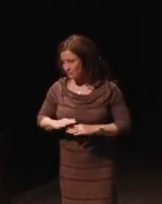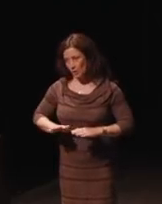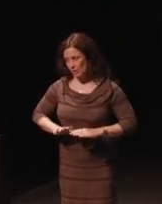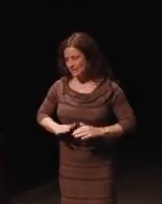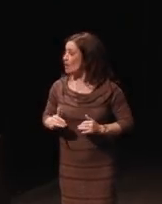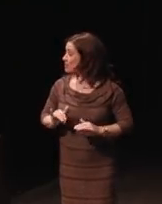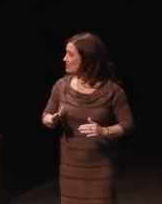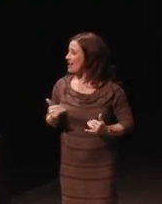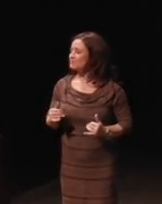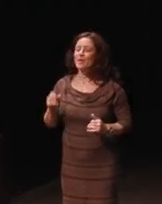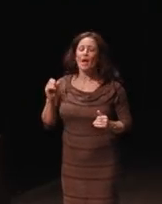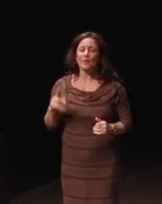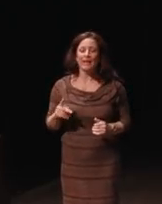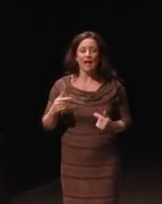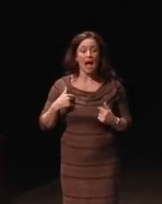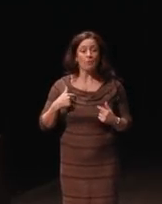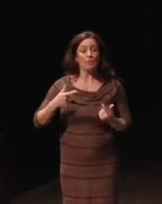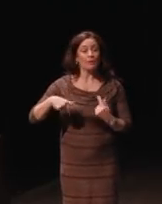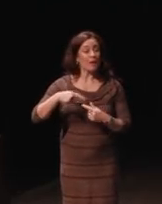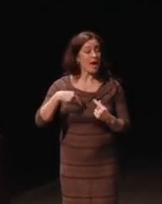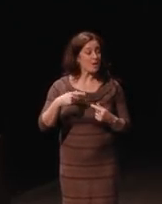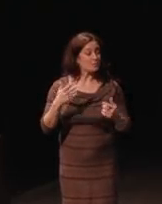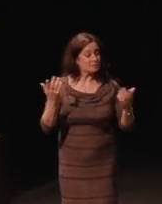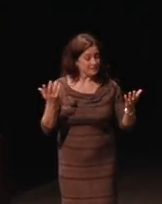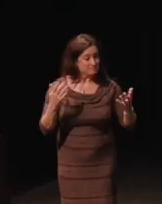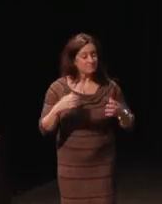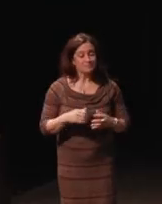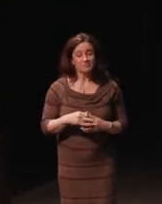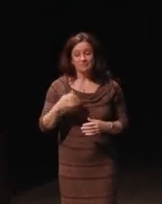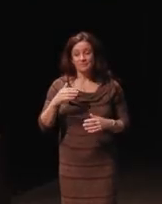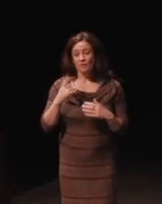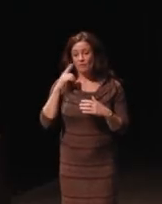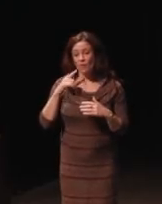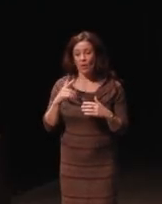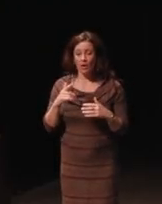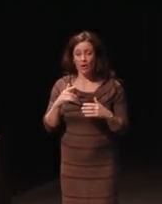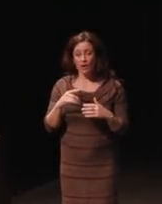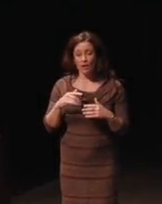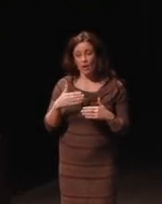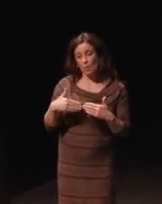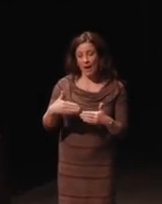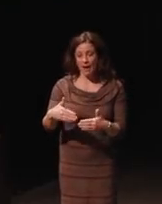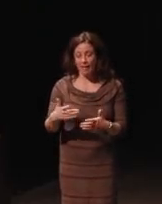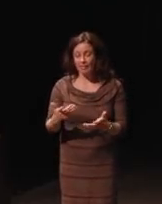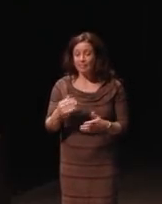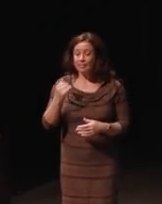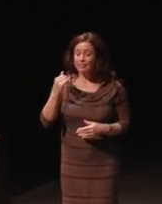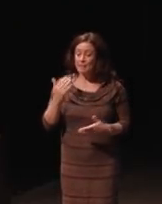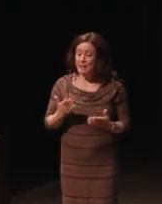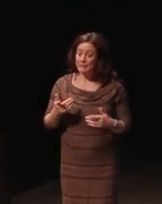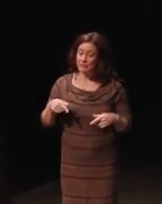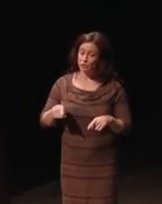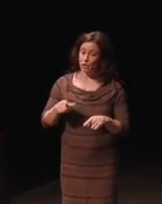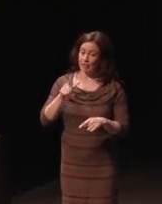Not right now. Okay, I'm going to be around at least for a while longer and maybe here during lunch as well